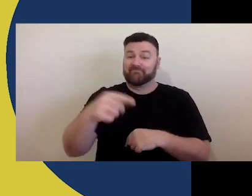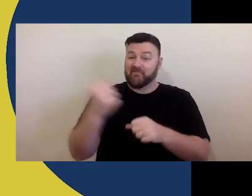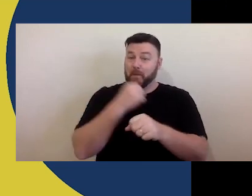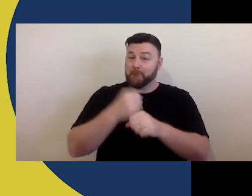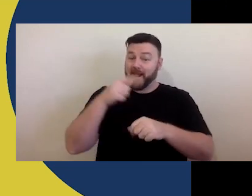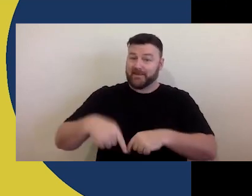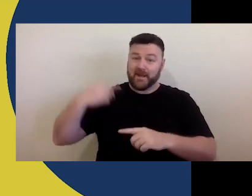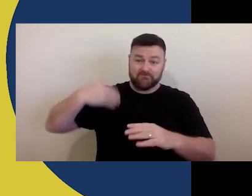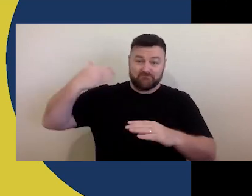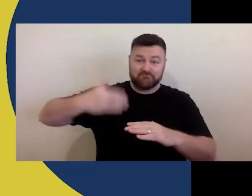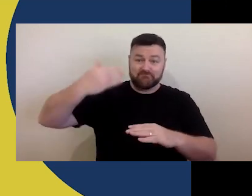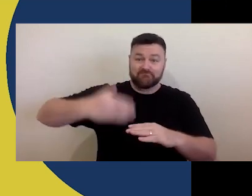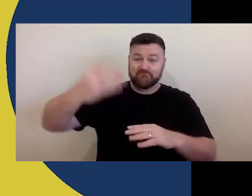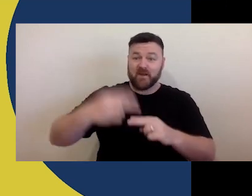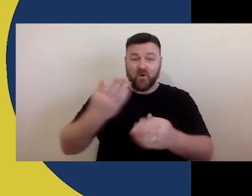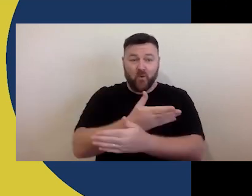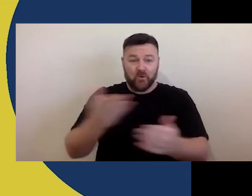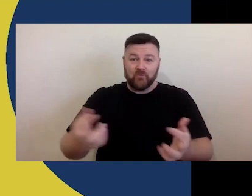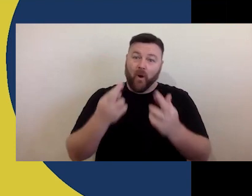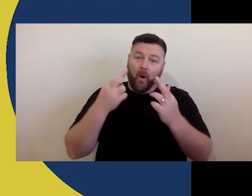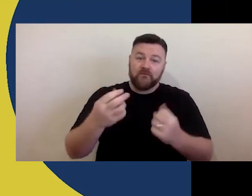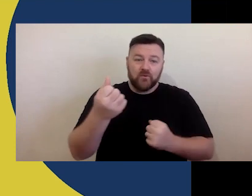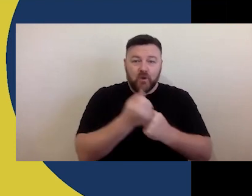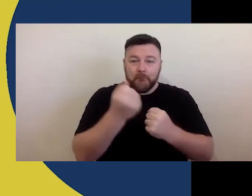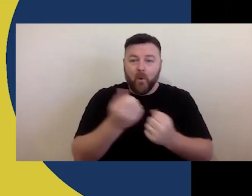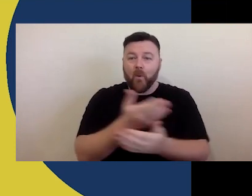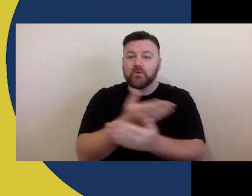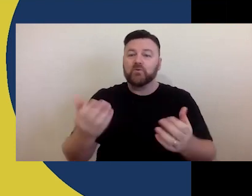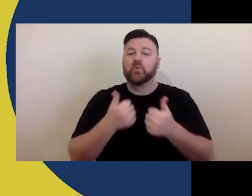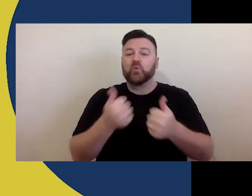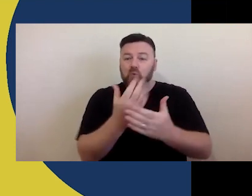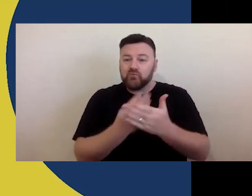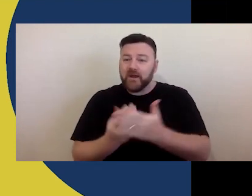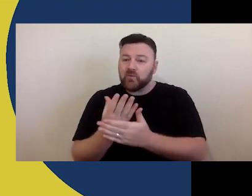and we hope they provide support, resources and a sense of collective